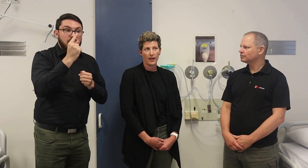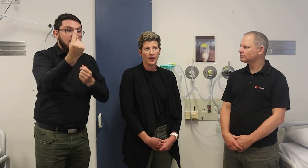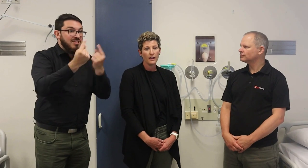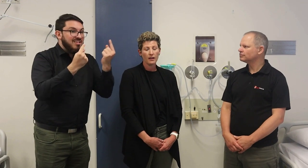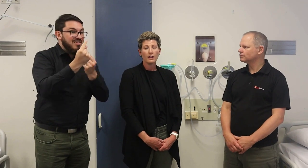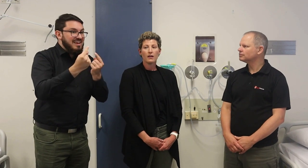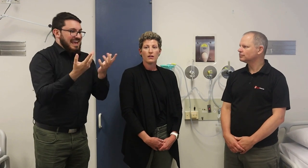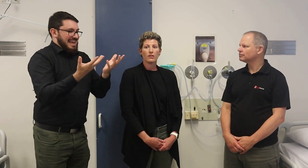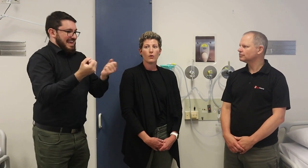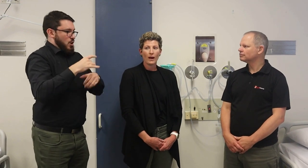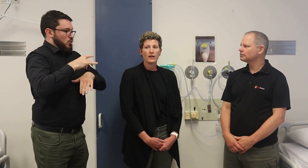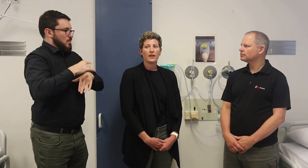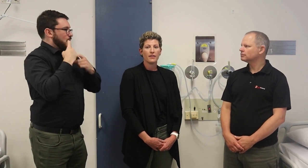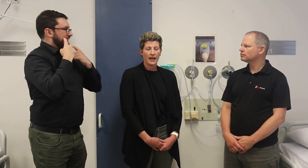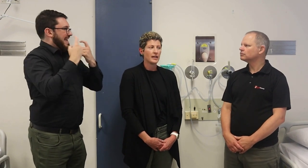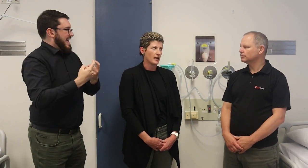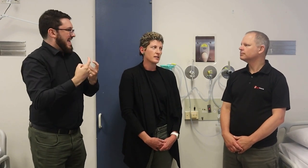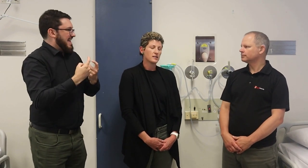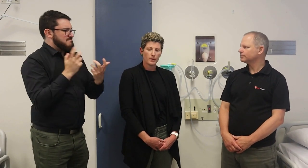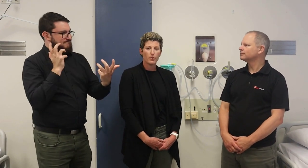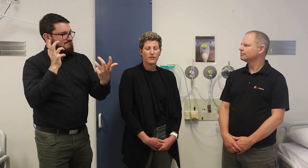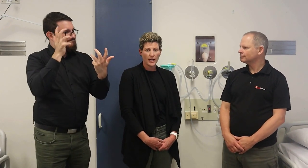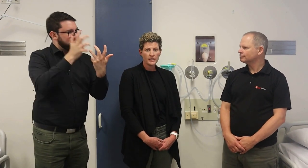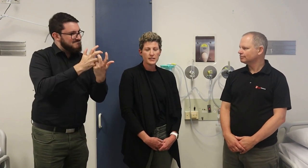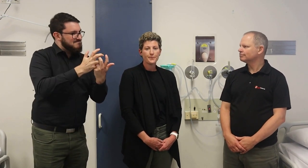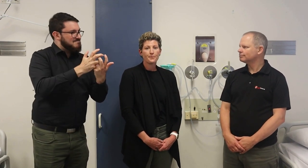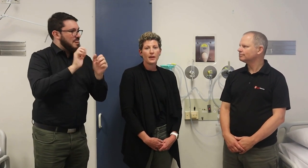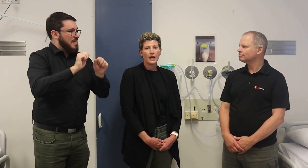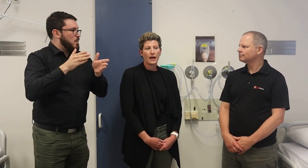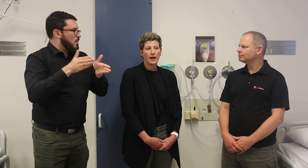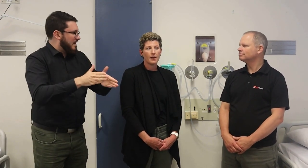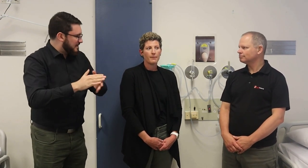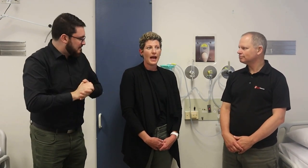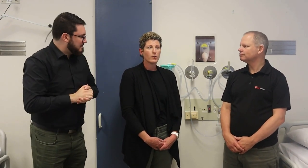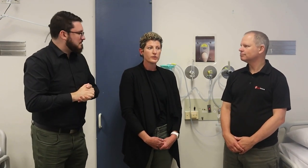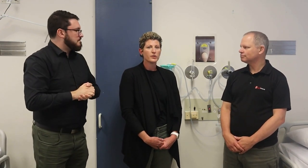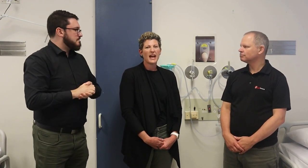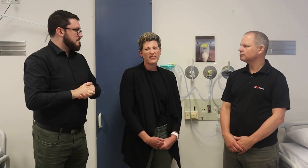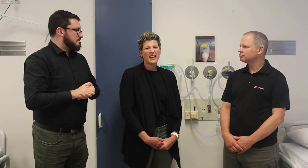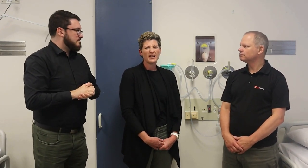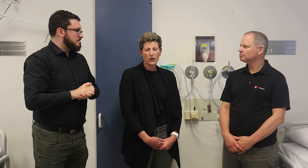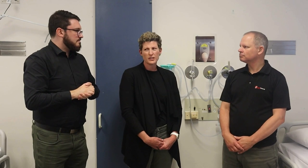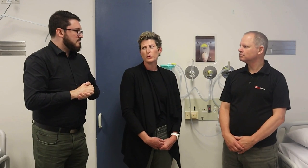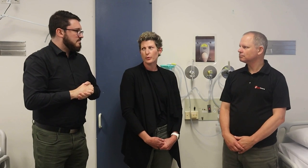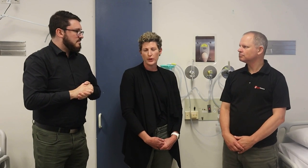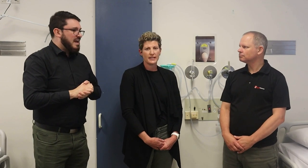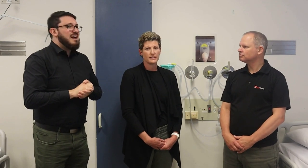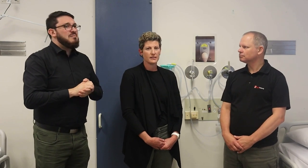the way that they need it to be provided. And also navigating hospital processes.